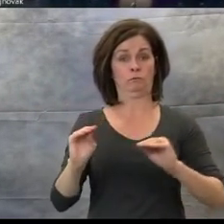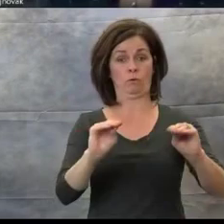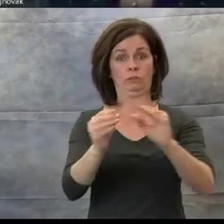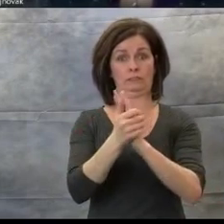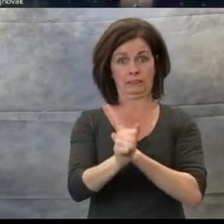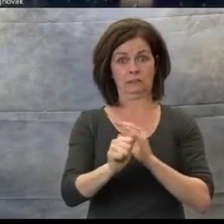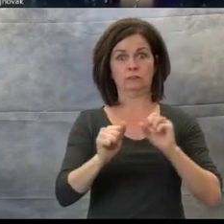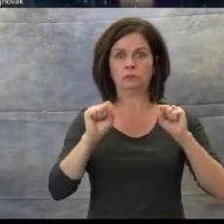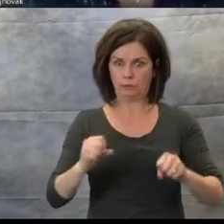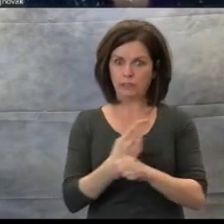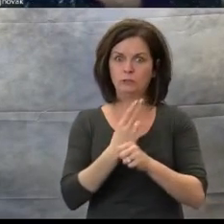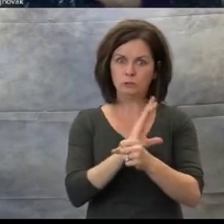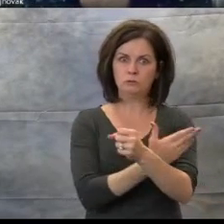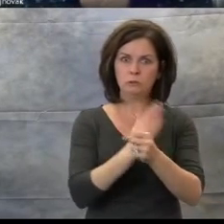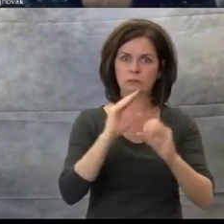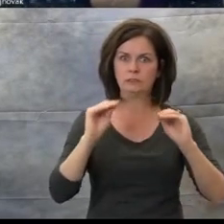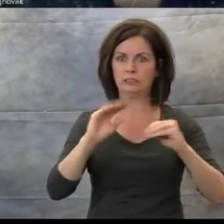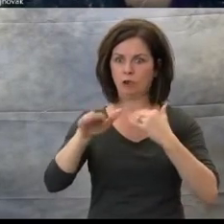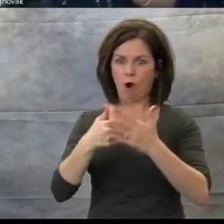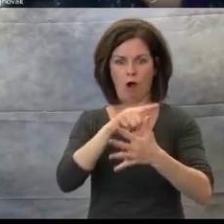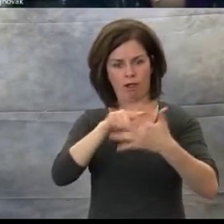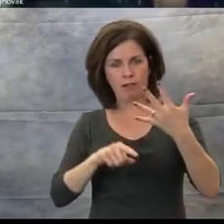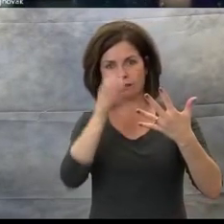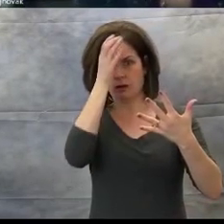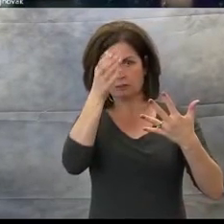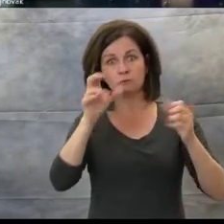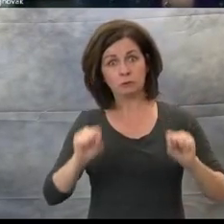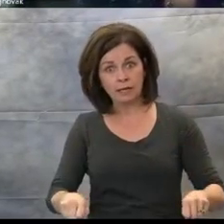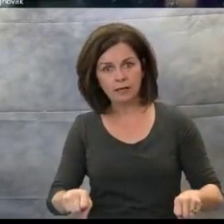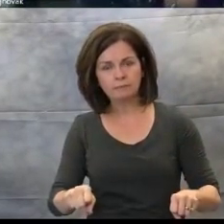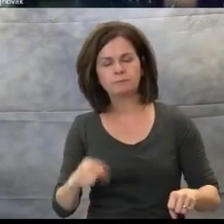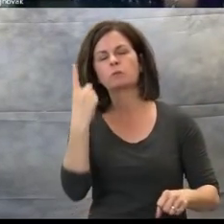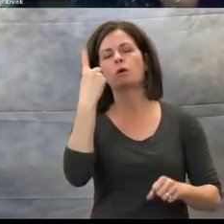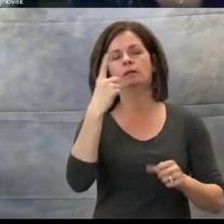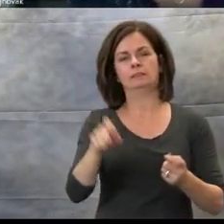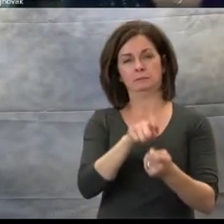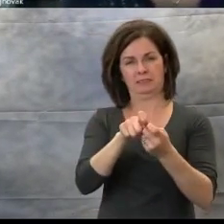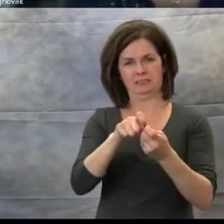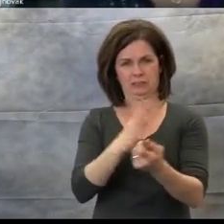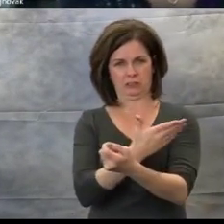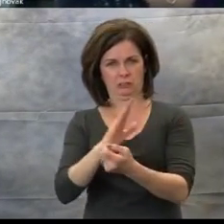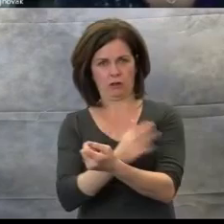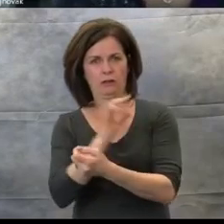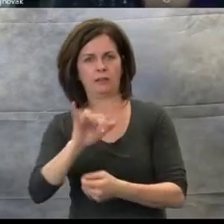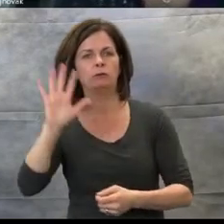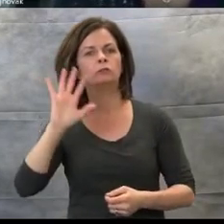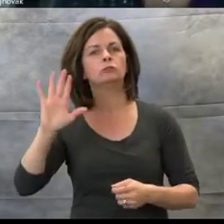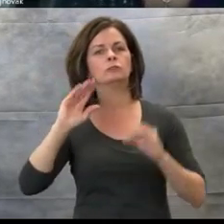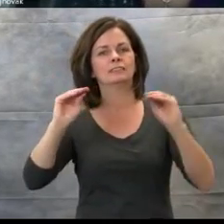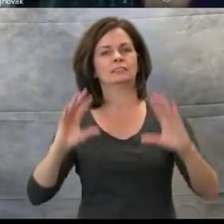I'd like to share with you a specific song we used to use to teach concepts high and low concepts.